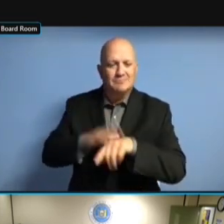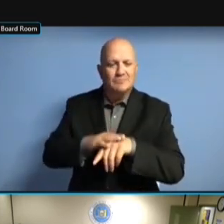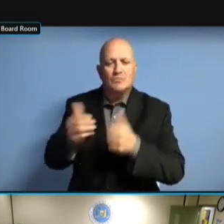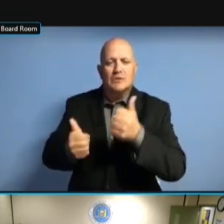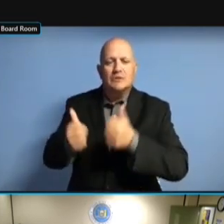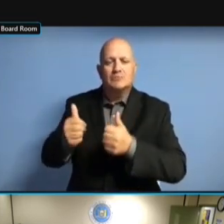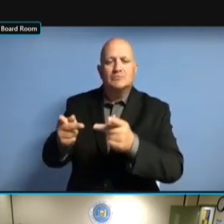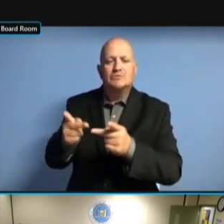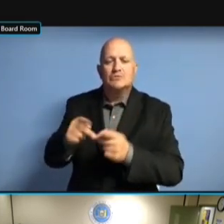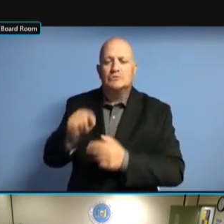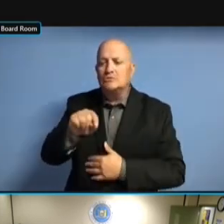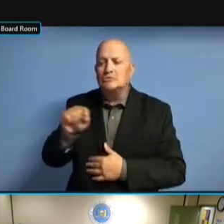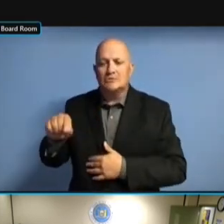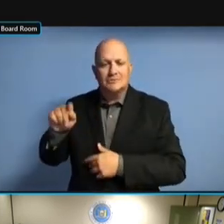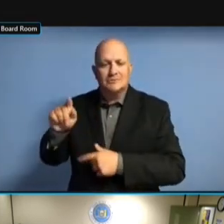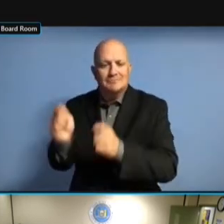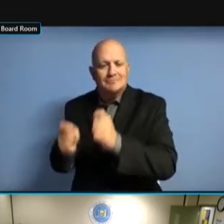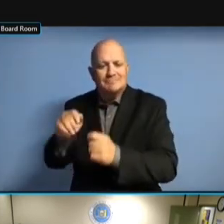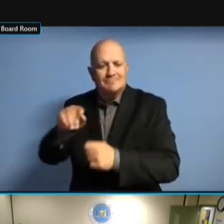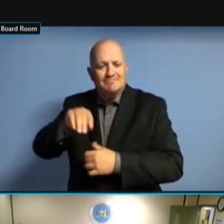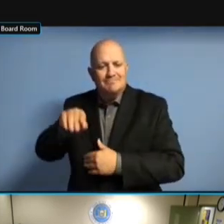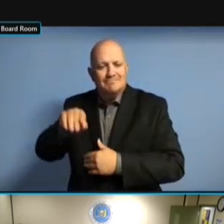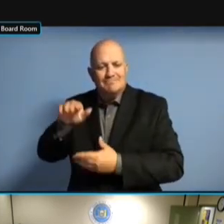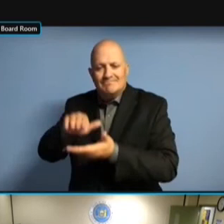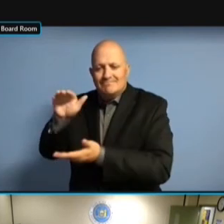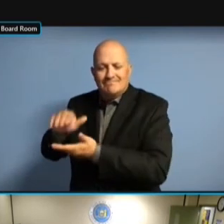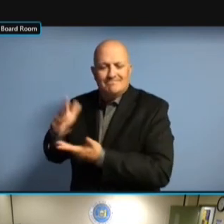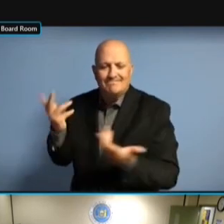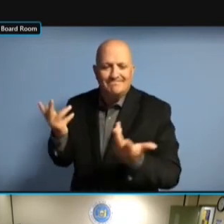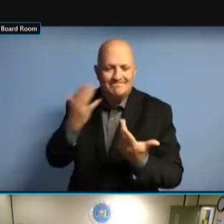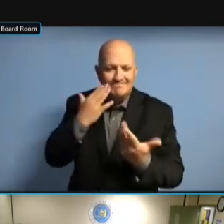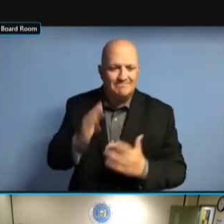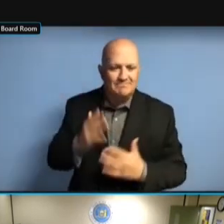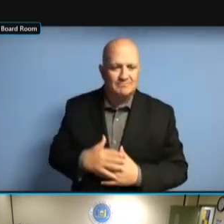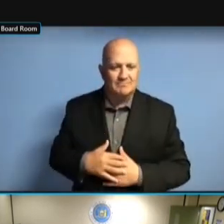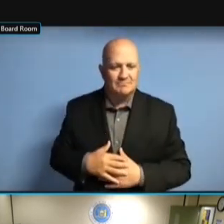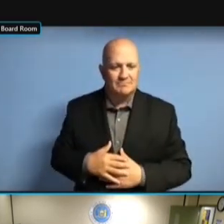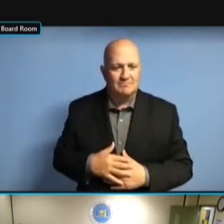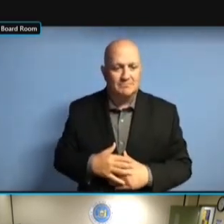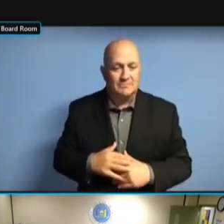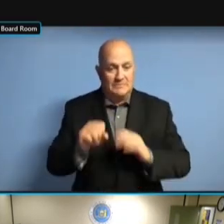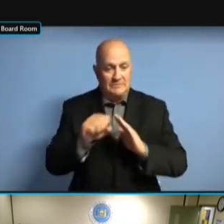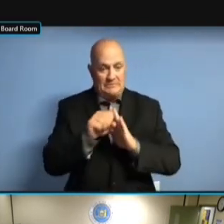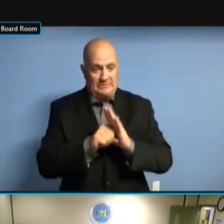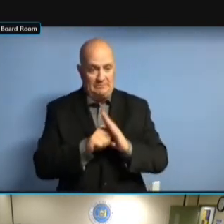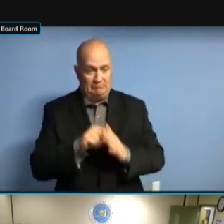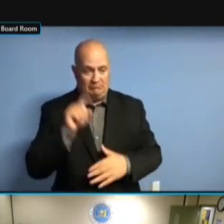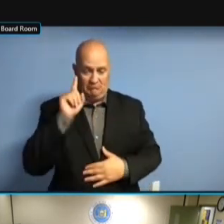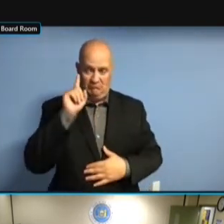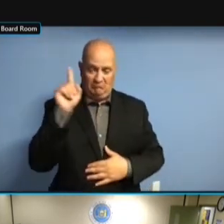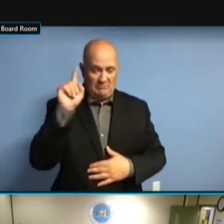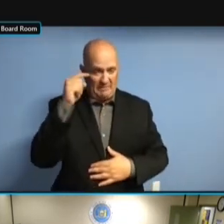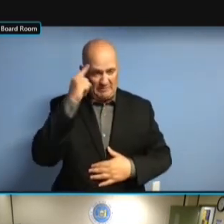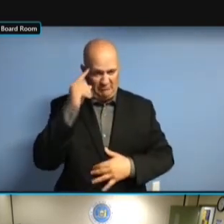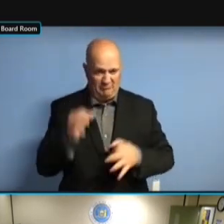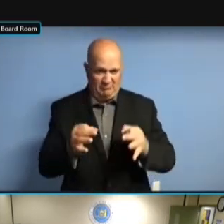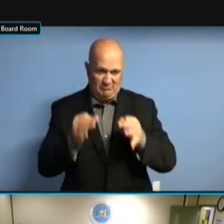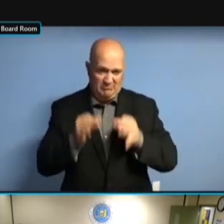EXPENSIVE WITH THE CONTRACTORS. BUT THAT'S NOT ALWAYS THE CASE. BUT THAT'S NOT ALWAYS THE CASE. BUT THAT'S NOT ALWAYS THE CASE. THE BUT THAT'S NOT ALWAYS THE CASE. THE STATE, BUT THAT'S NOT ALWAYS THE CASE. THE STATE, IN BUT THAT'S NOT ALWAYS THE CASE. THE STATE, IN TERMS BUT THAT'S NOT ALWAYS THE CASE. THE STATE, IN TERMS OF BUT THAT'S NOT ALWAYS THE CASE. THE STATE, IN TERMS OF WHAT BUT THAT'S NOT ALWAYS THE CASE. THE STATE, IN TERMS OF WHAT THEY THE STATE, IN TERMS OF WHAT THEY THE STATE, IN TERMS OF WHAT THEY HAVE, THE STATE, IN TERMS OF WHAT THEY HAVE, HOURLY THE STATE, IN TERMS OF WHAT THEY HAVE, HOURLY I.T. THE STATE, IN TERMS OF WHAT THEY HAVE, HOURLY I.T. CONTRACTORS, HAVE, HOURLY I.T. CONTRACTORS, HAVE, HOURLY I.T. CONTRACTORS, THEY'RE